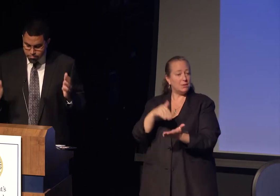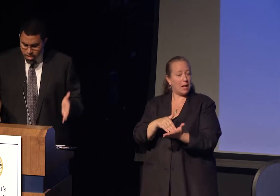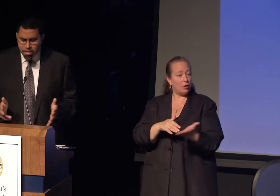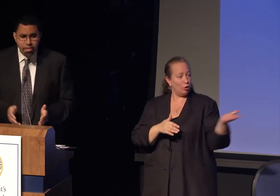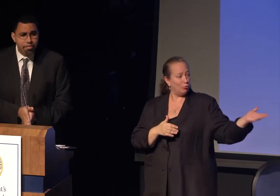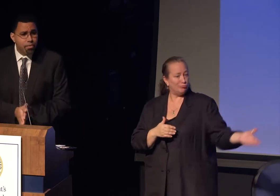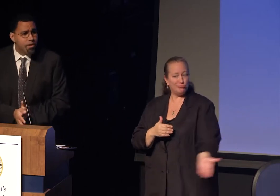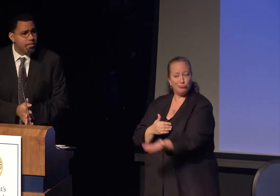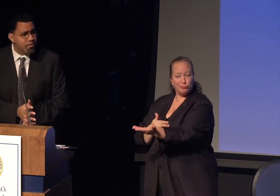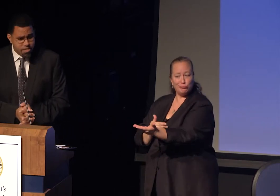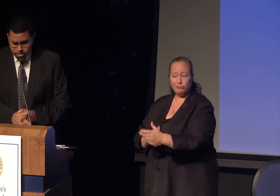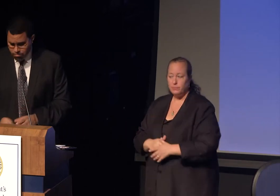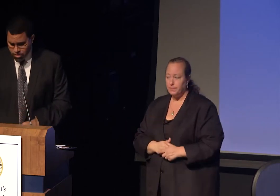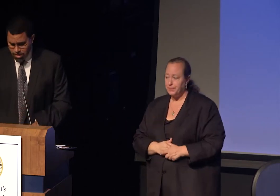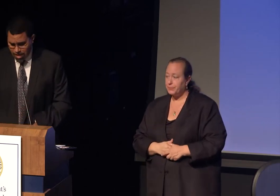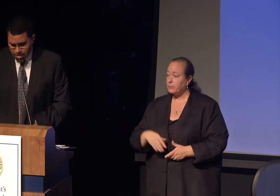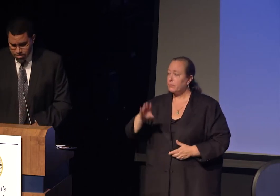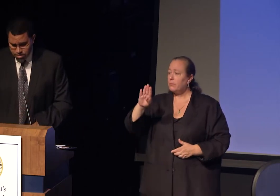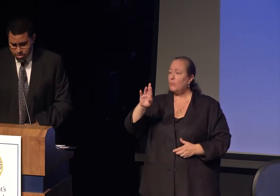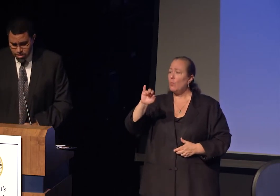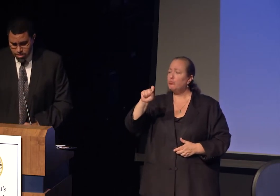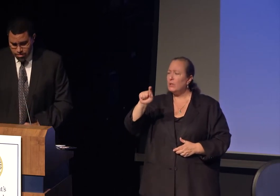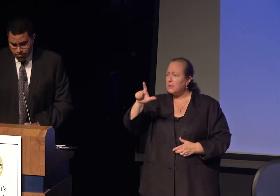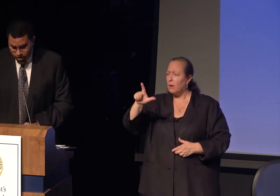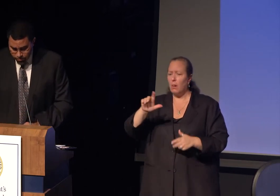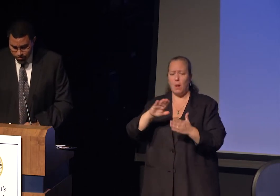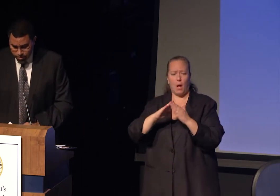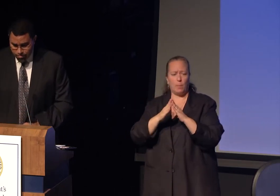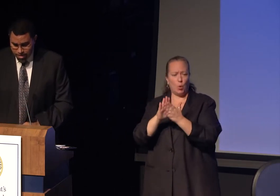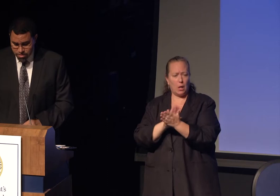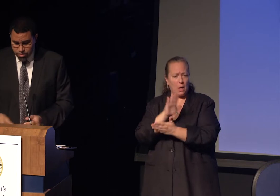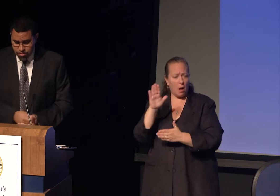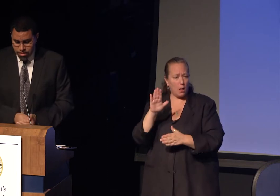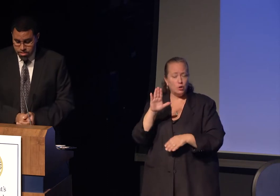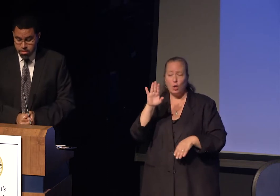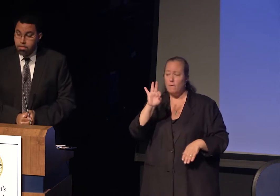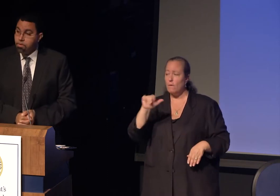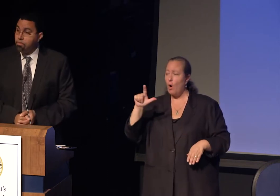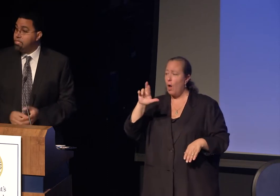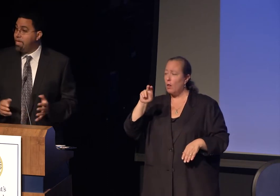I think of the work at Bristol Community College in Fall River, Massachusetts.